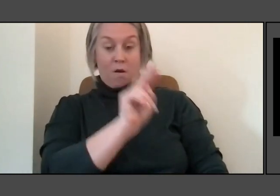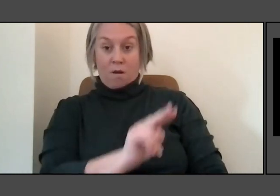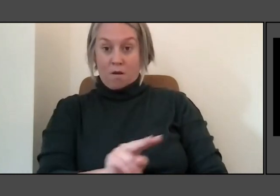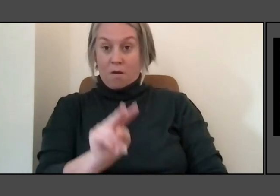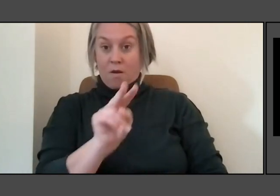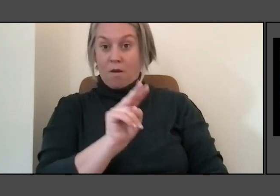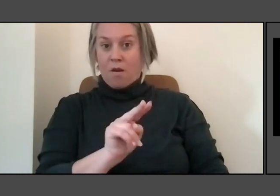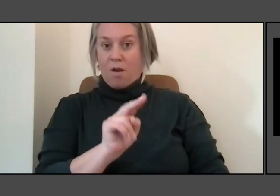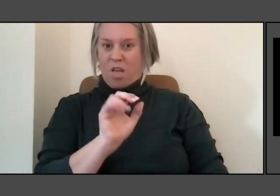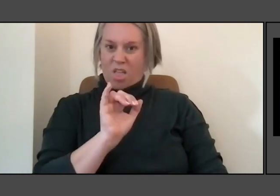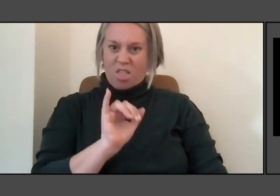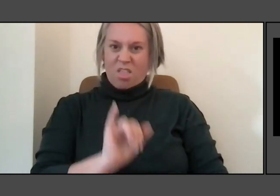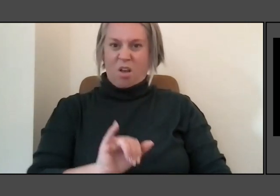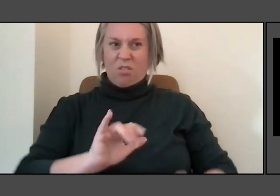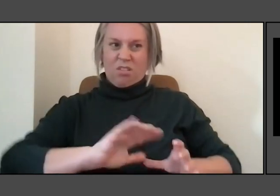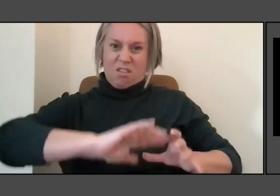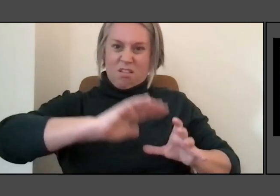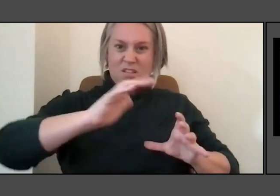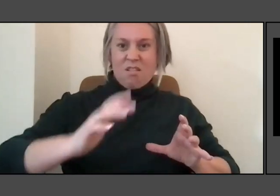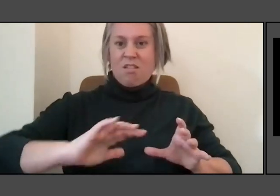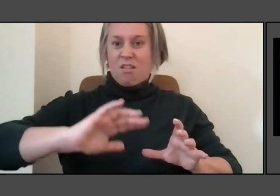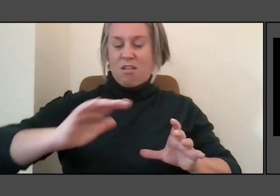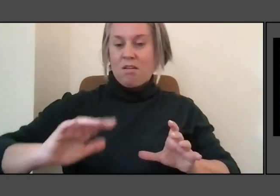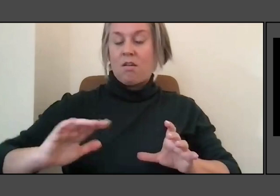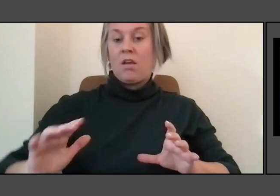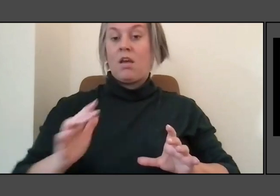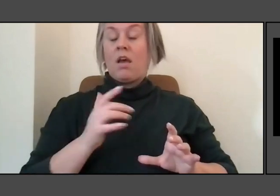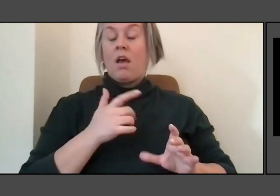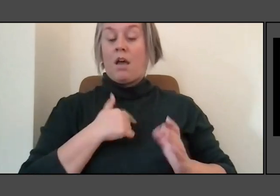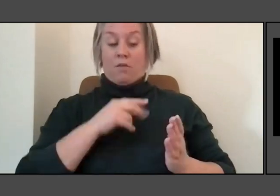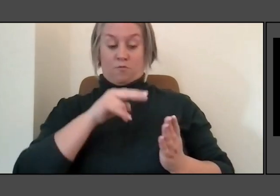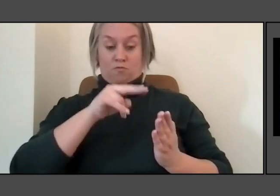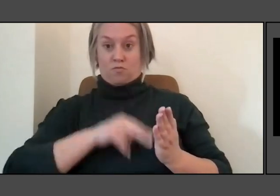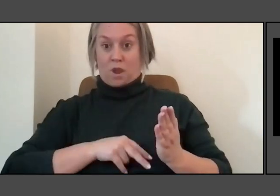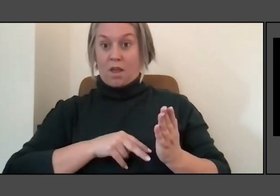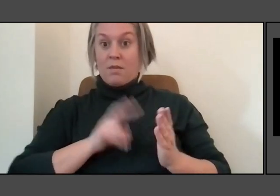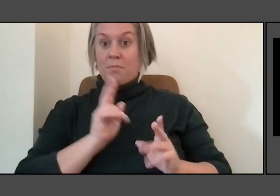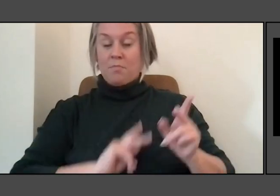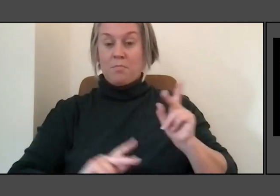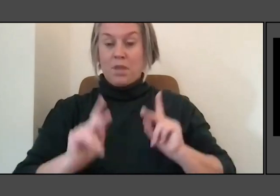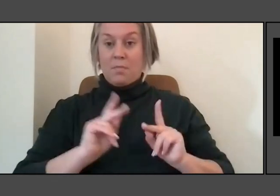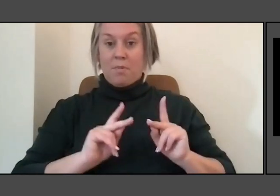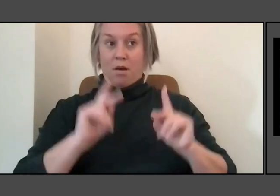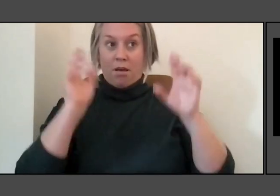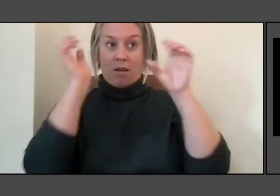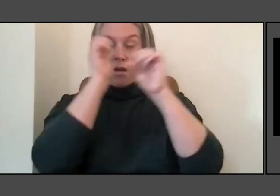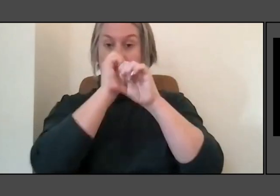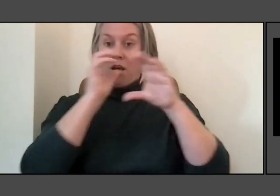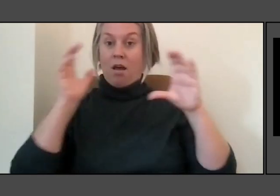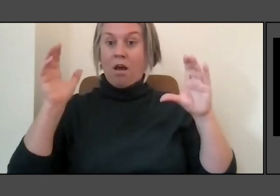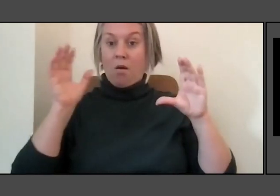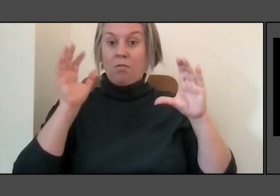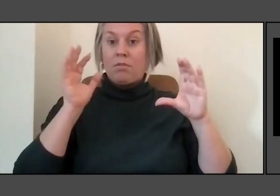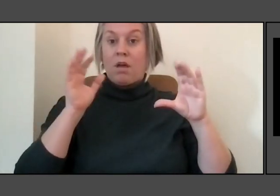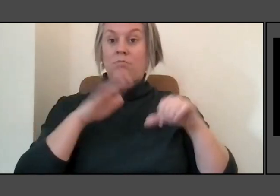I had read that they had thought, well, certainly the Native American tribes that are here today could never have made these.